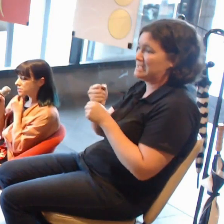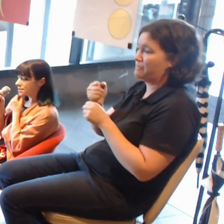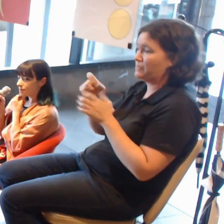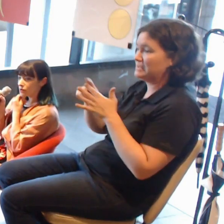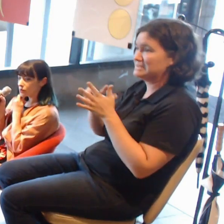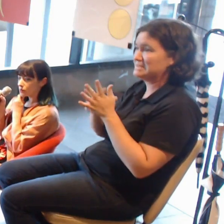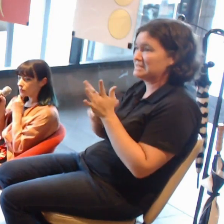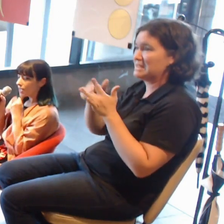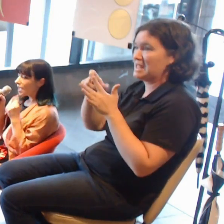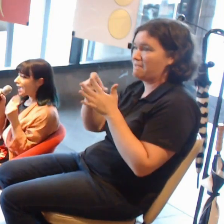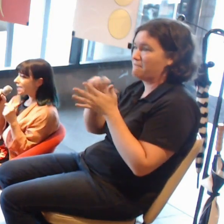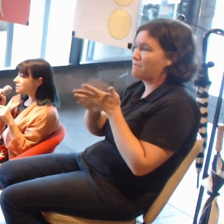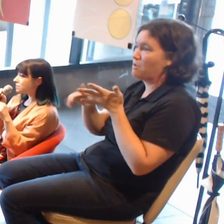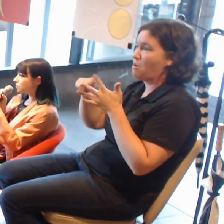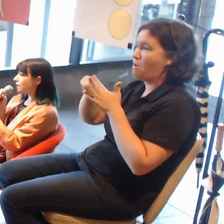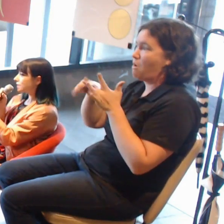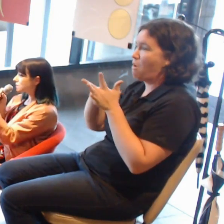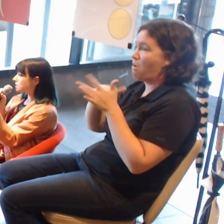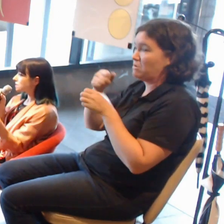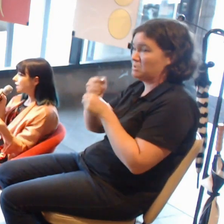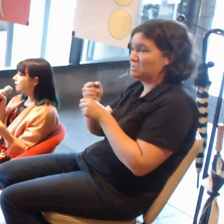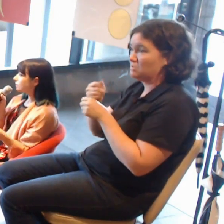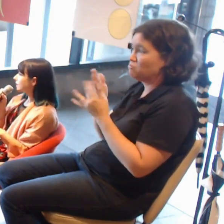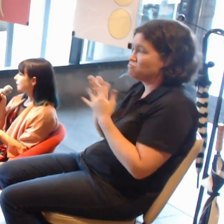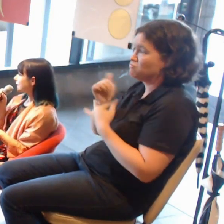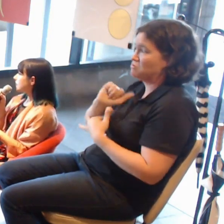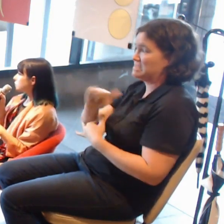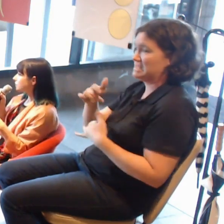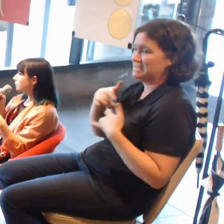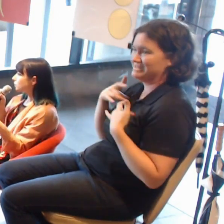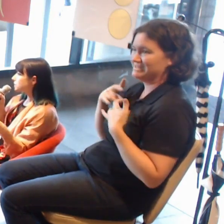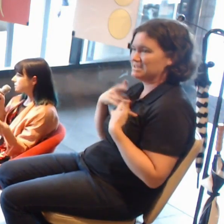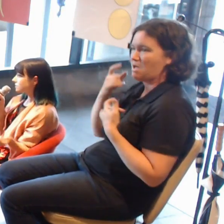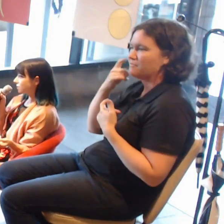who has throughout his entire career, engaged with the newest of technologies.